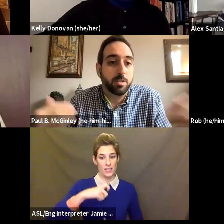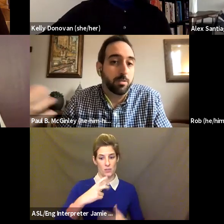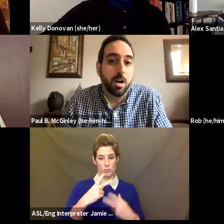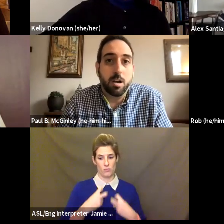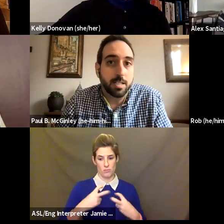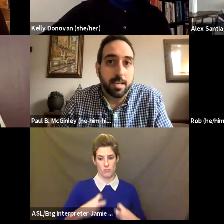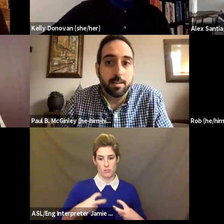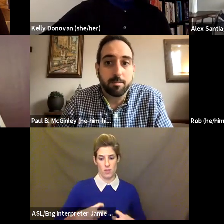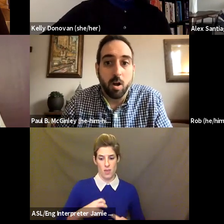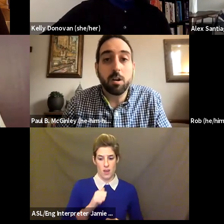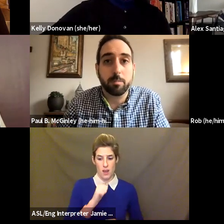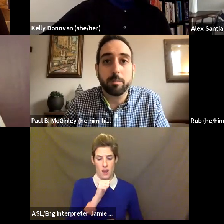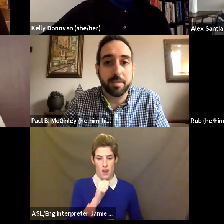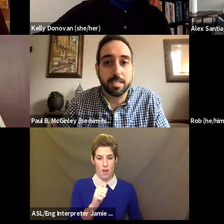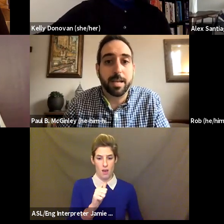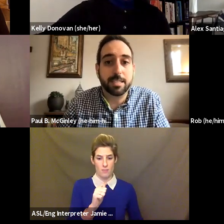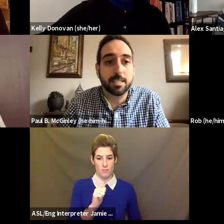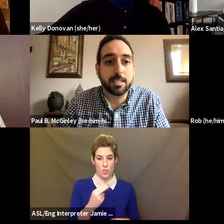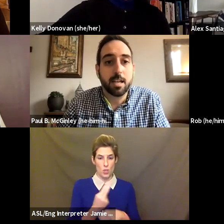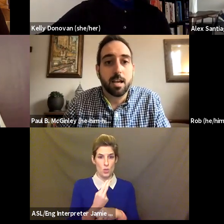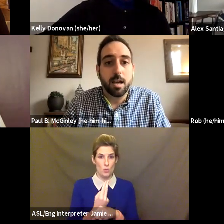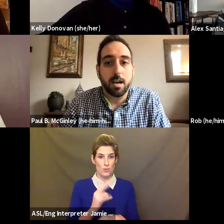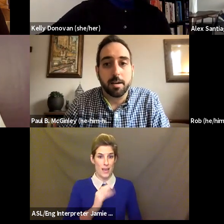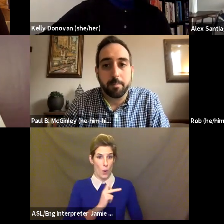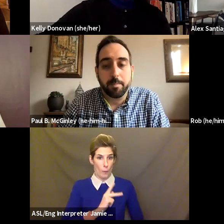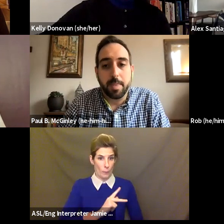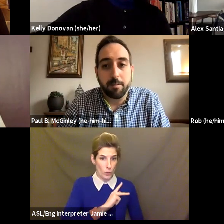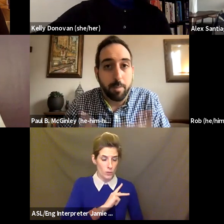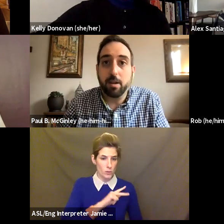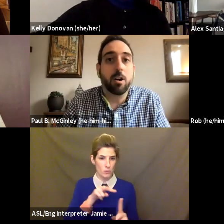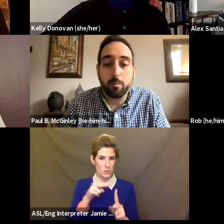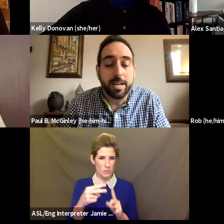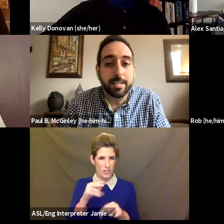to not cause any harm in these spaces, and repair harm when it